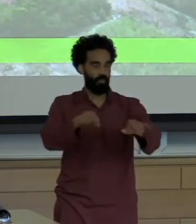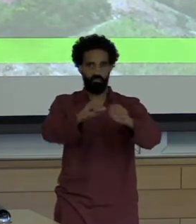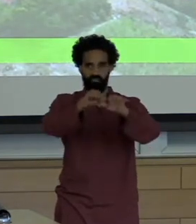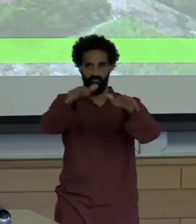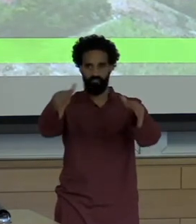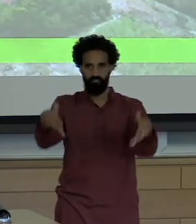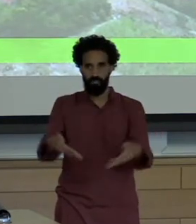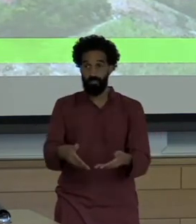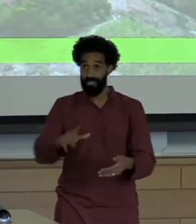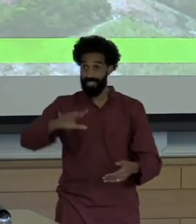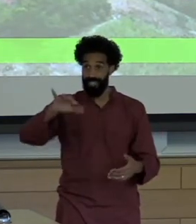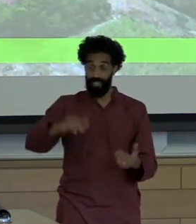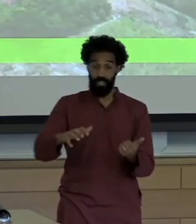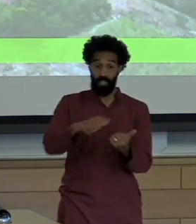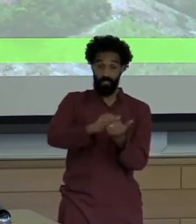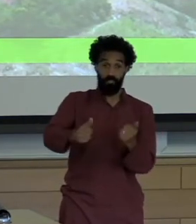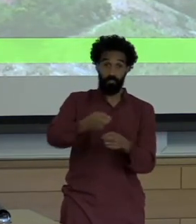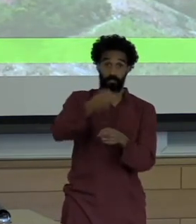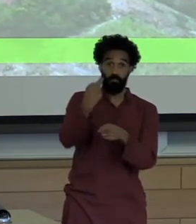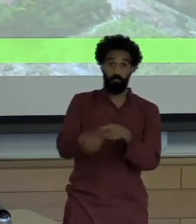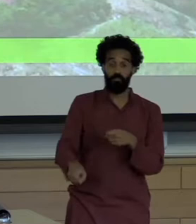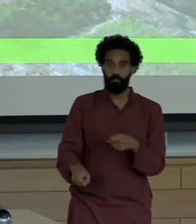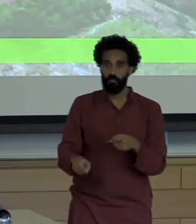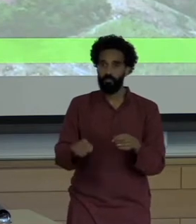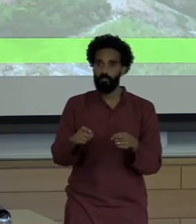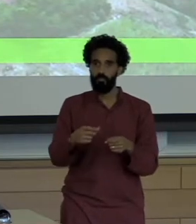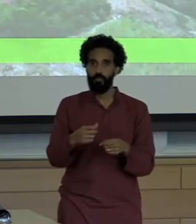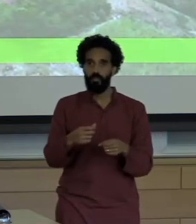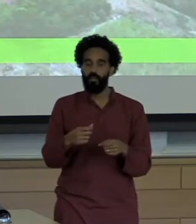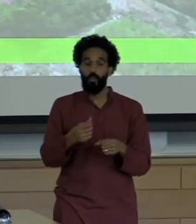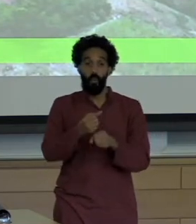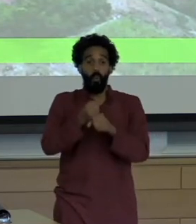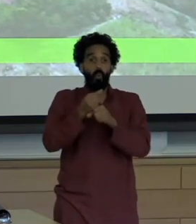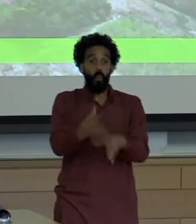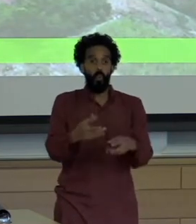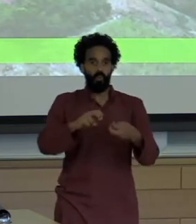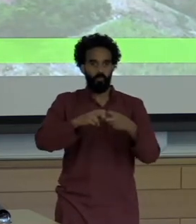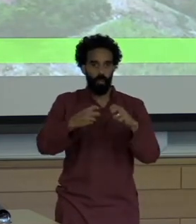created long term health, environmental and economic crises.